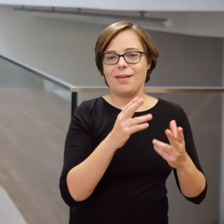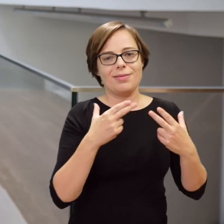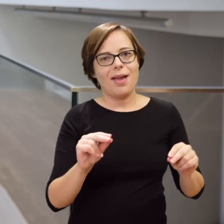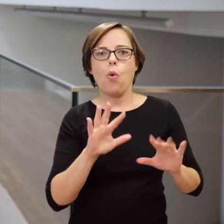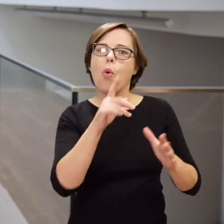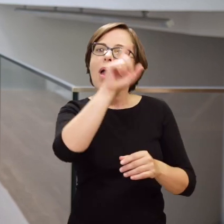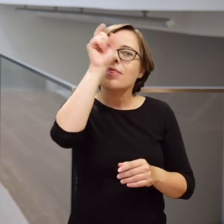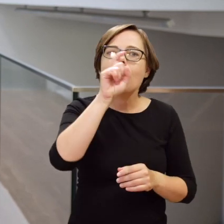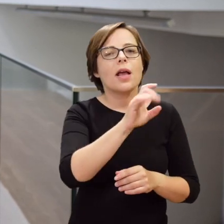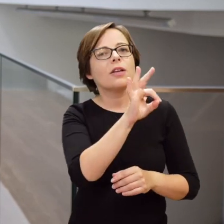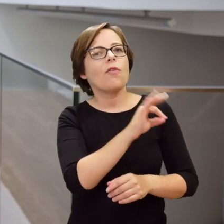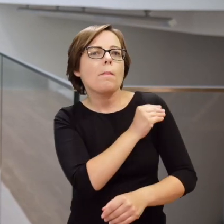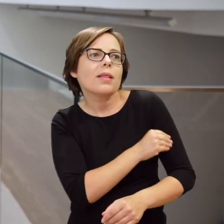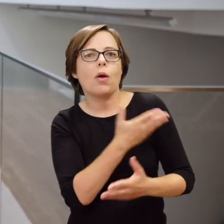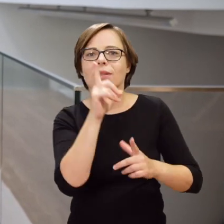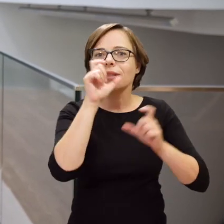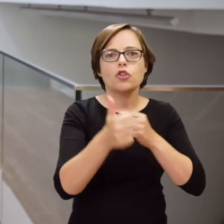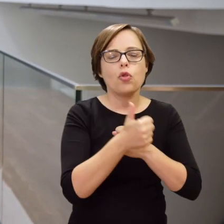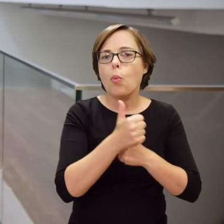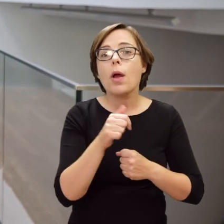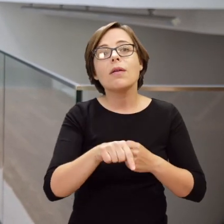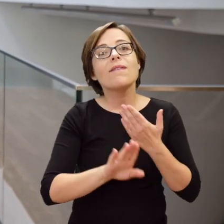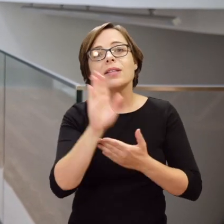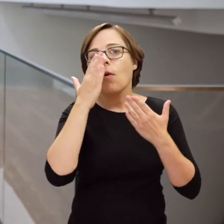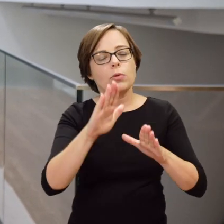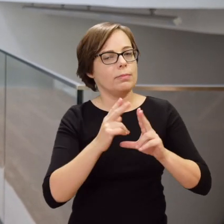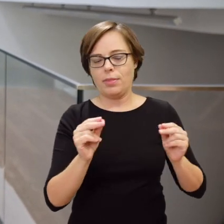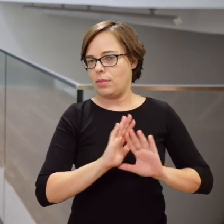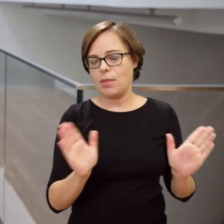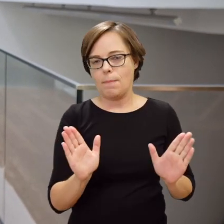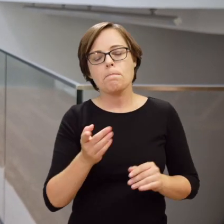We do not show German materials in the exhibition—neither photos, nor documents.